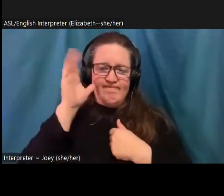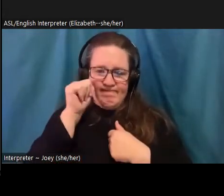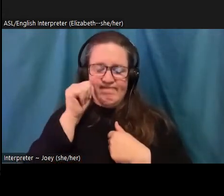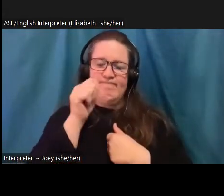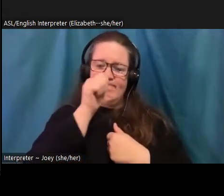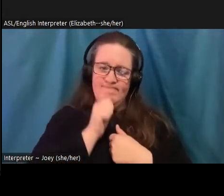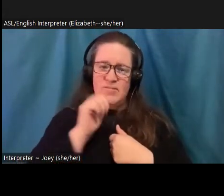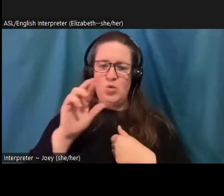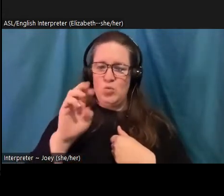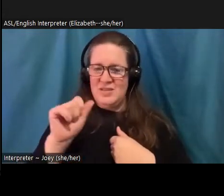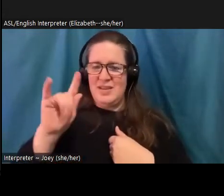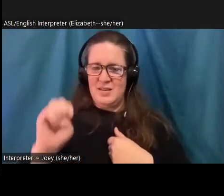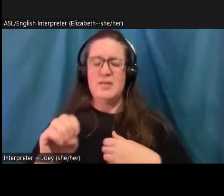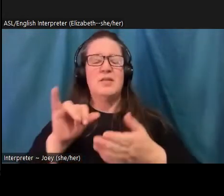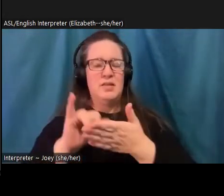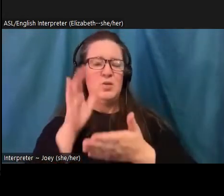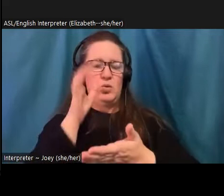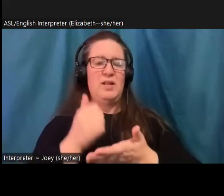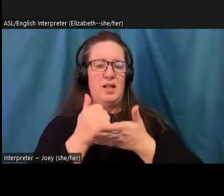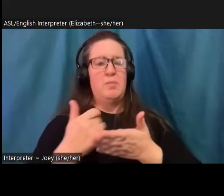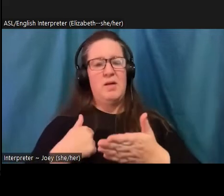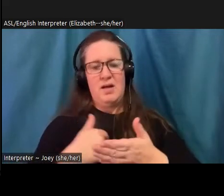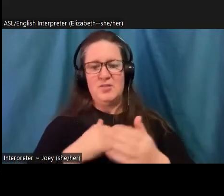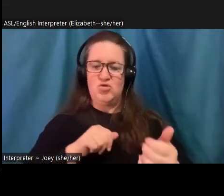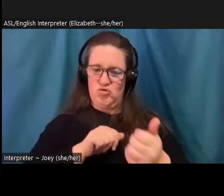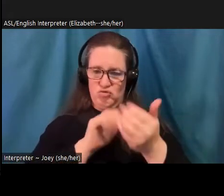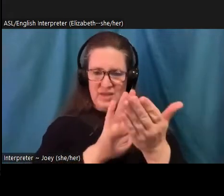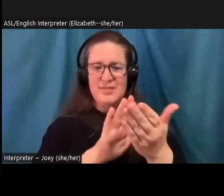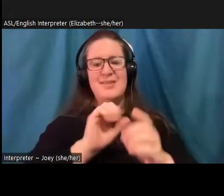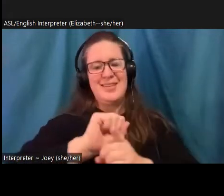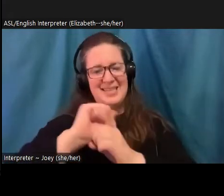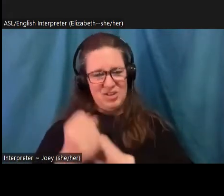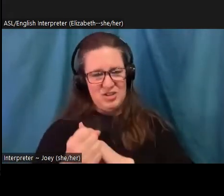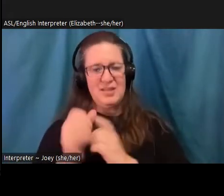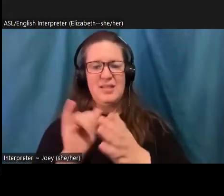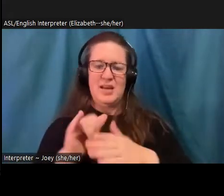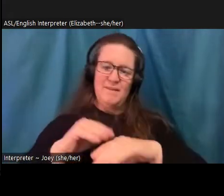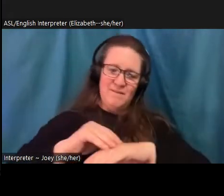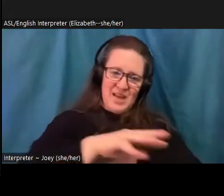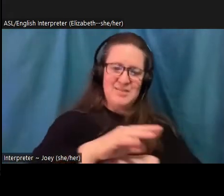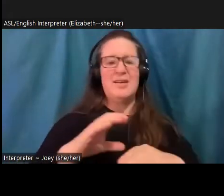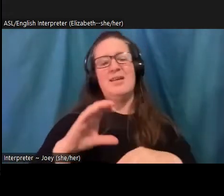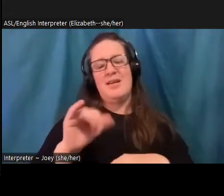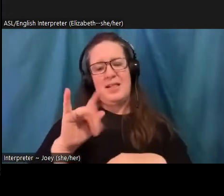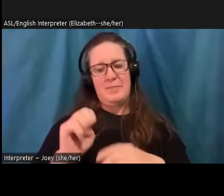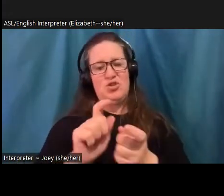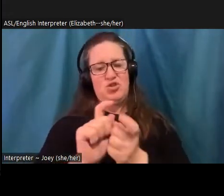conditions driving climate upheavals in the first place. And Sara Ray, who I just mentioned, as my co author of